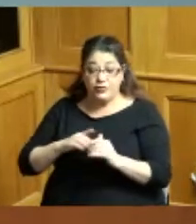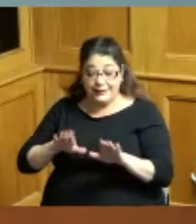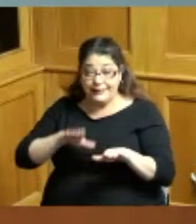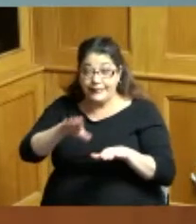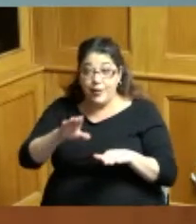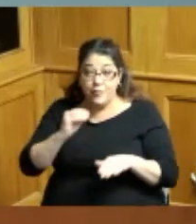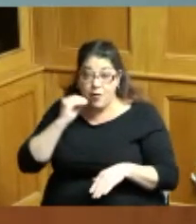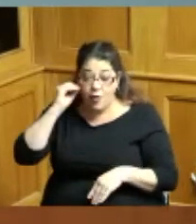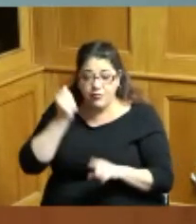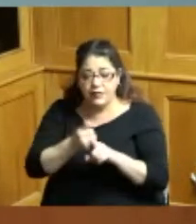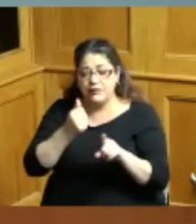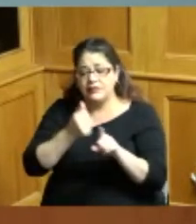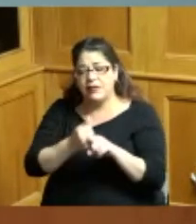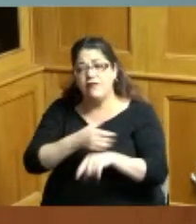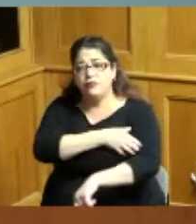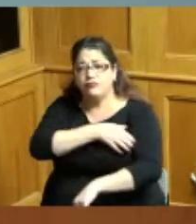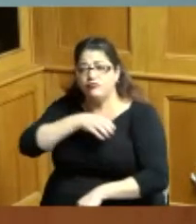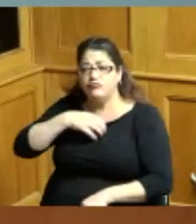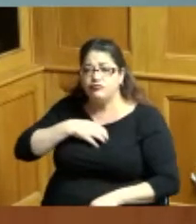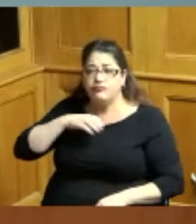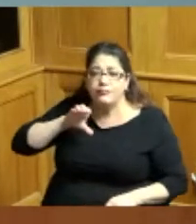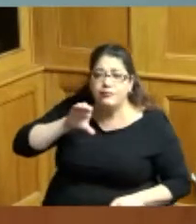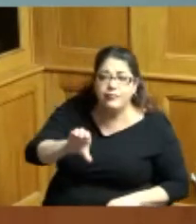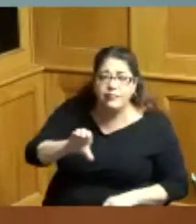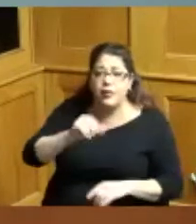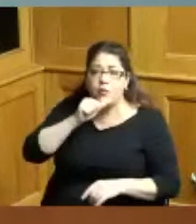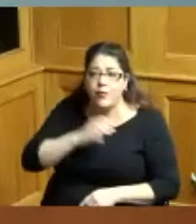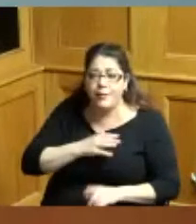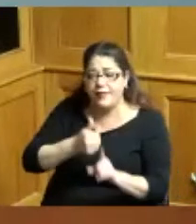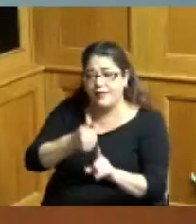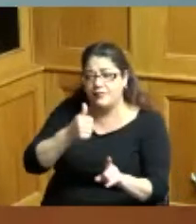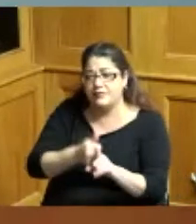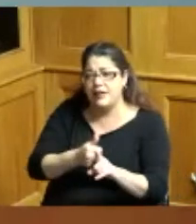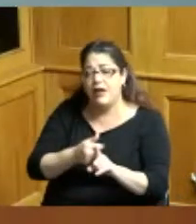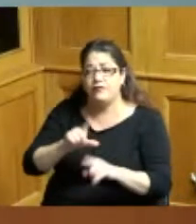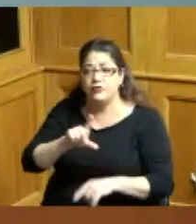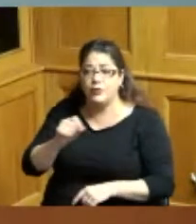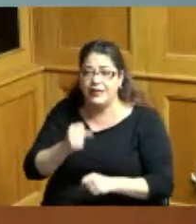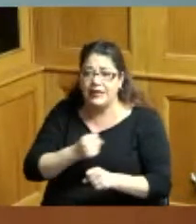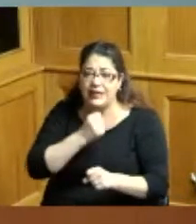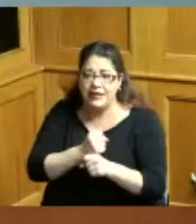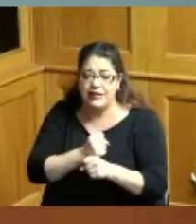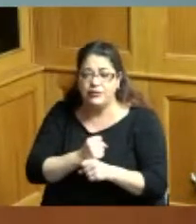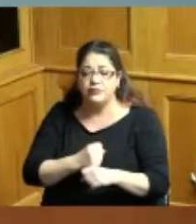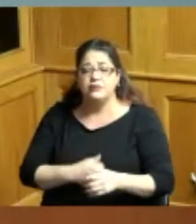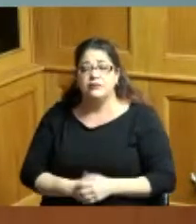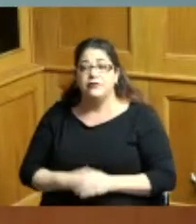strengthen families for over 20 years and whereas prior to her work at first step home ms Spence